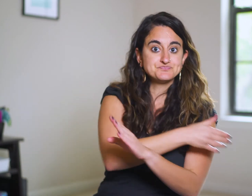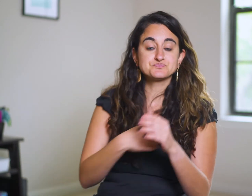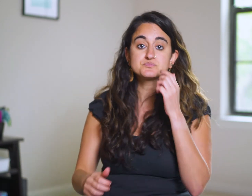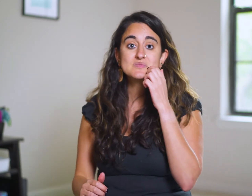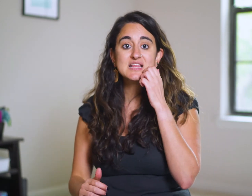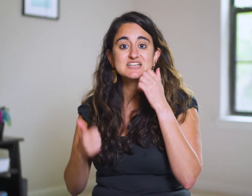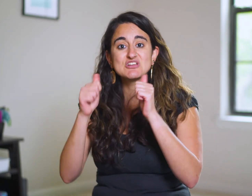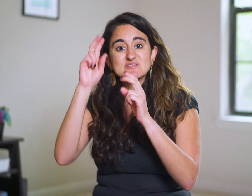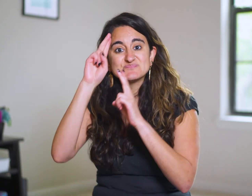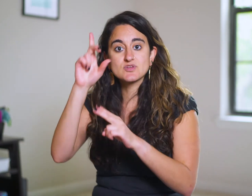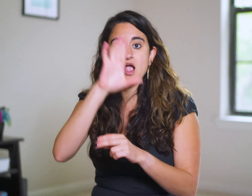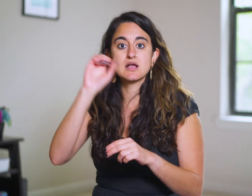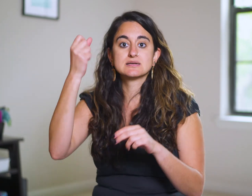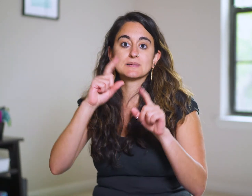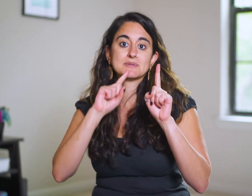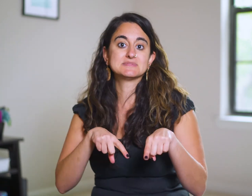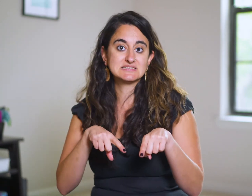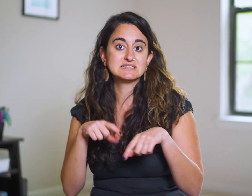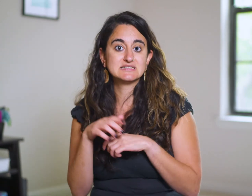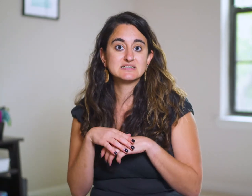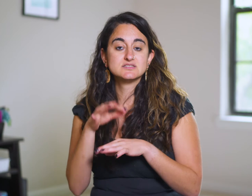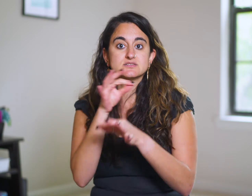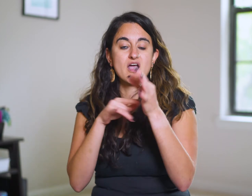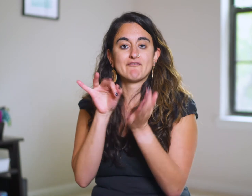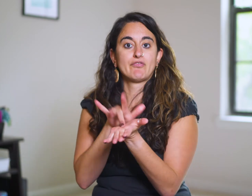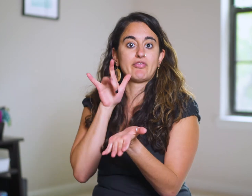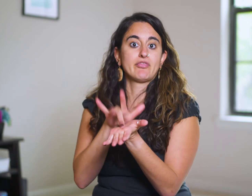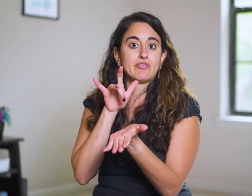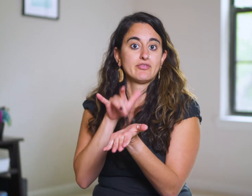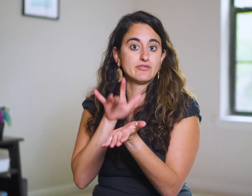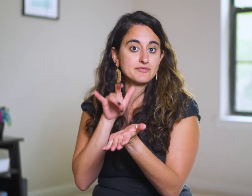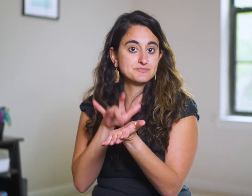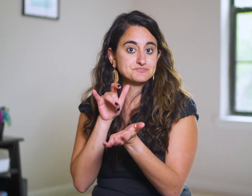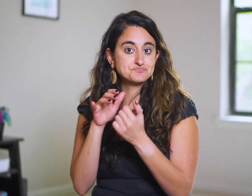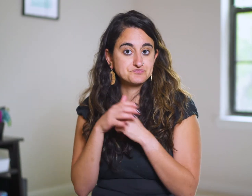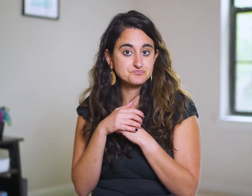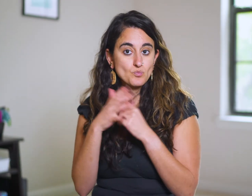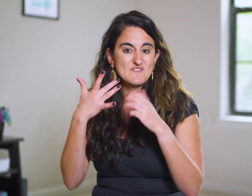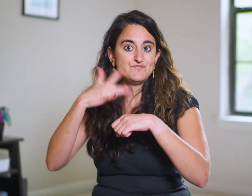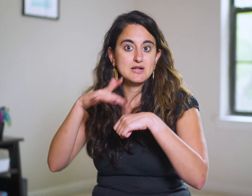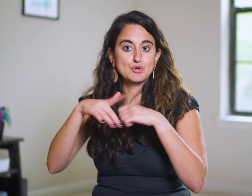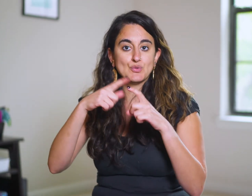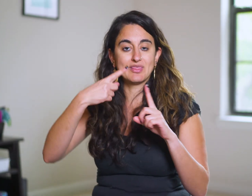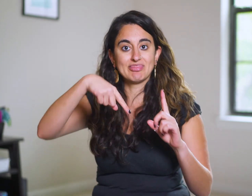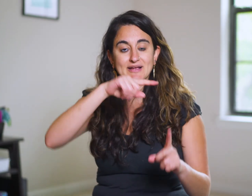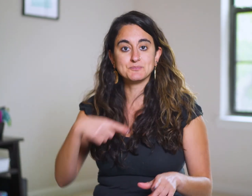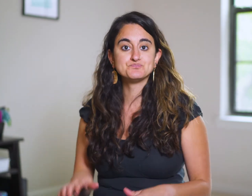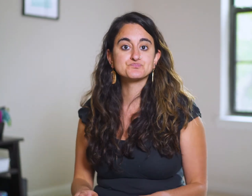by aiming to honor God’s commands instead of taking advantage of what’s available to them.